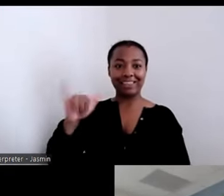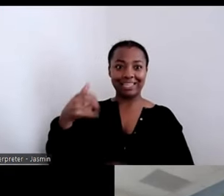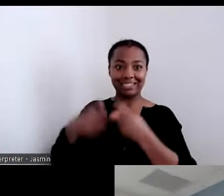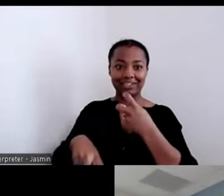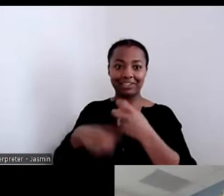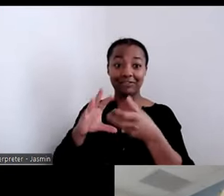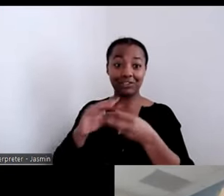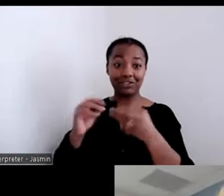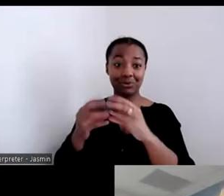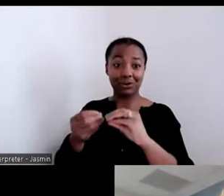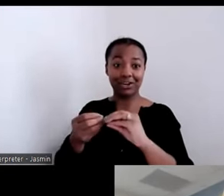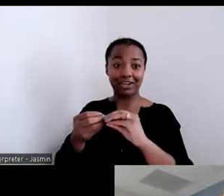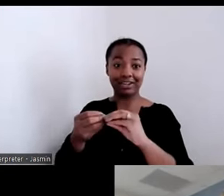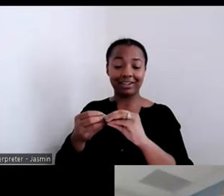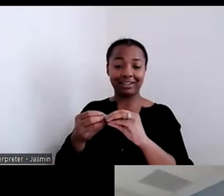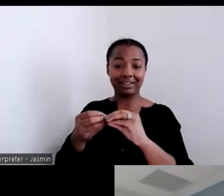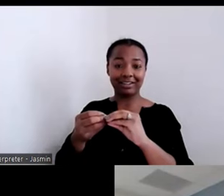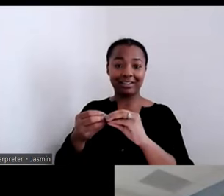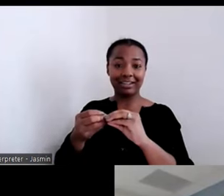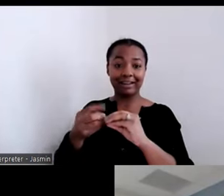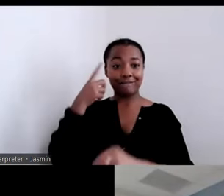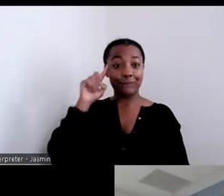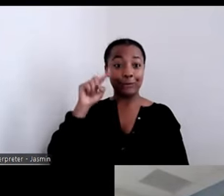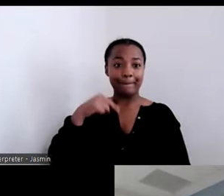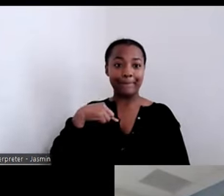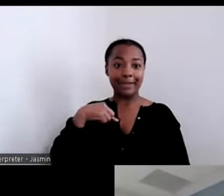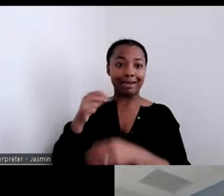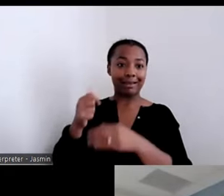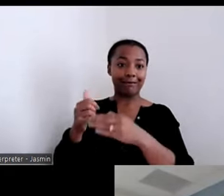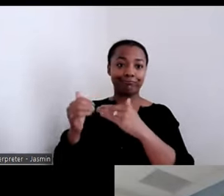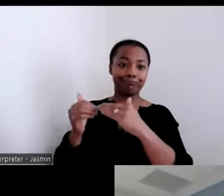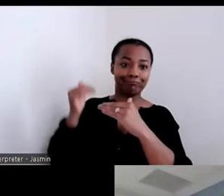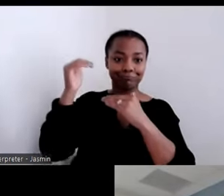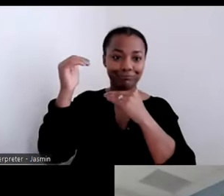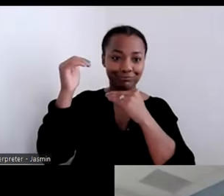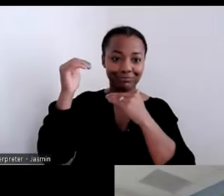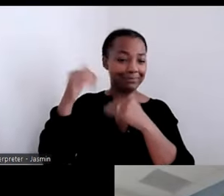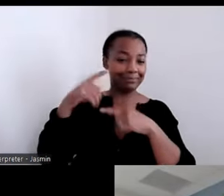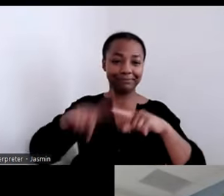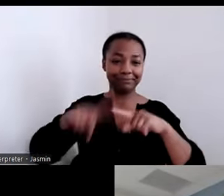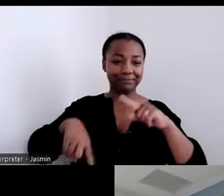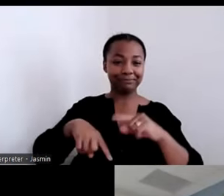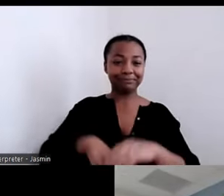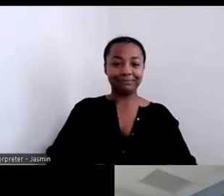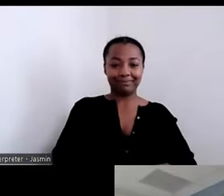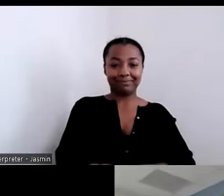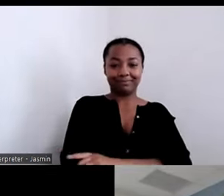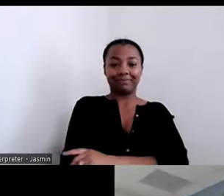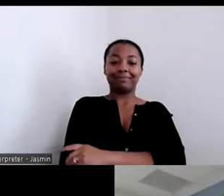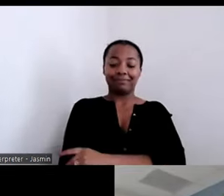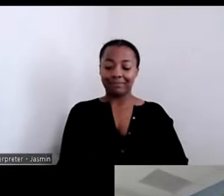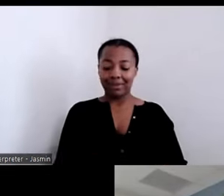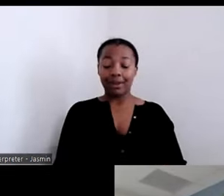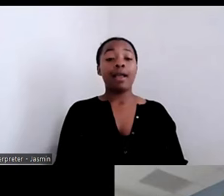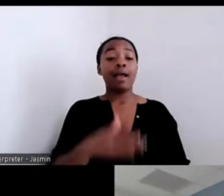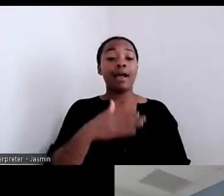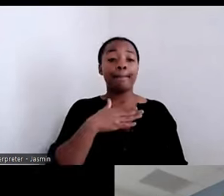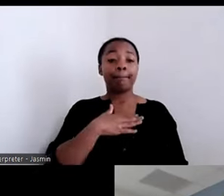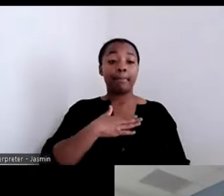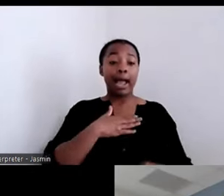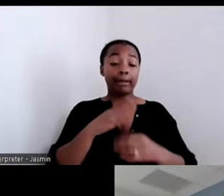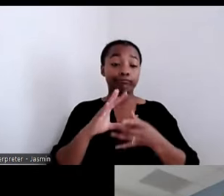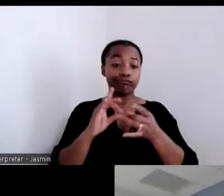it. That really is about being innovative. Pushing the envelope, pushing the service